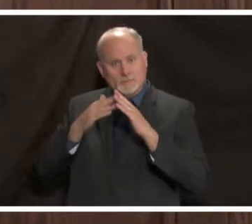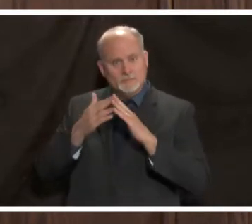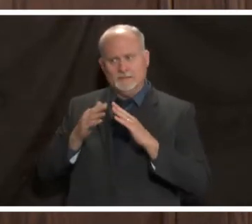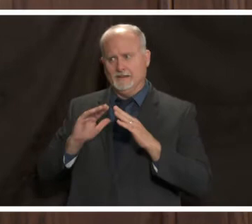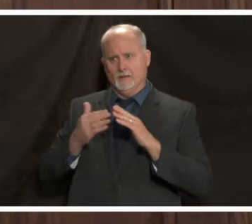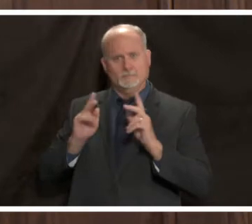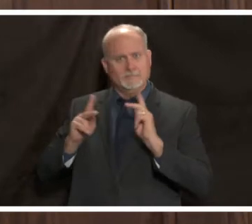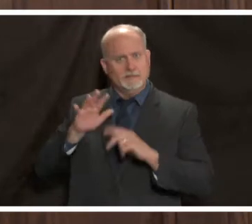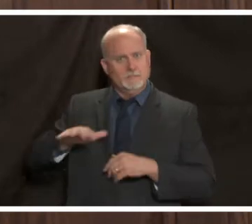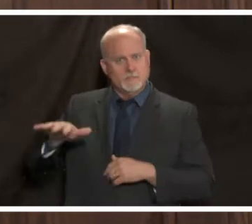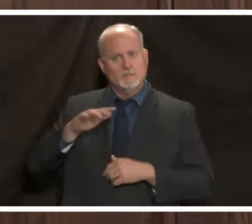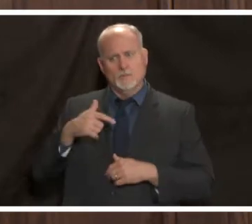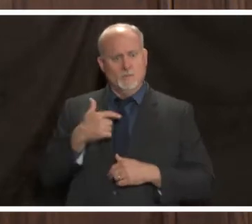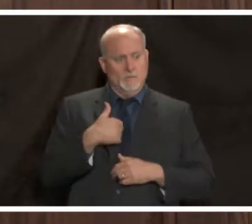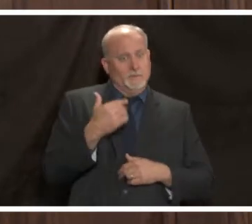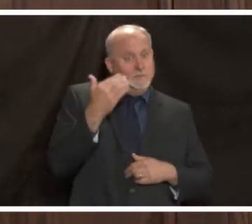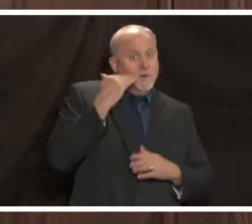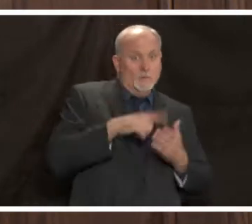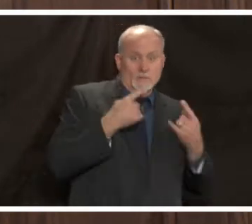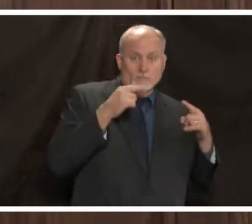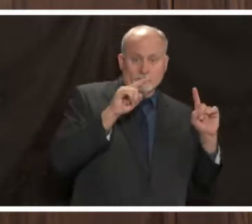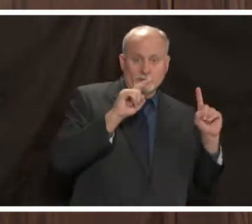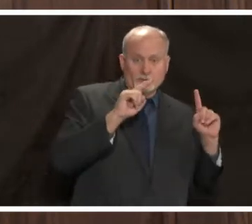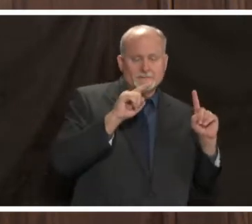we have the knowledge we know what works we just have to do it